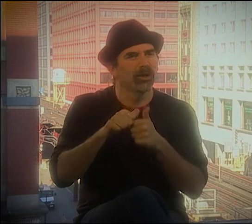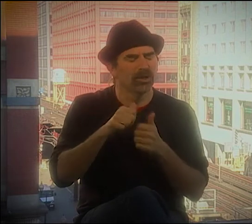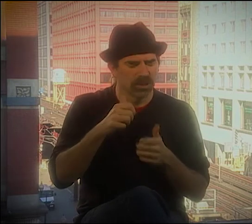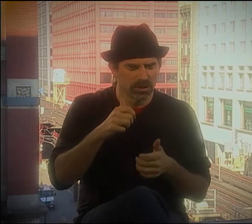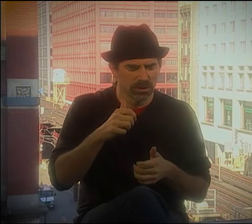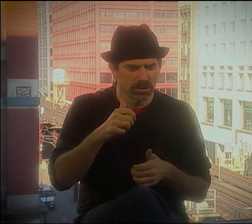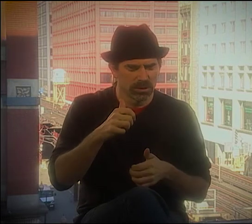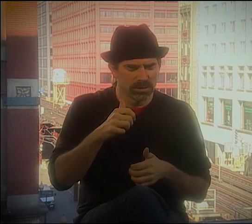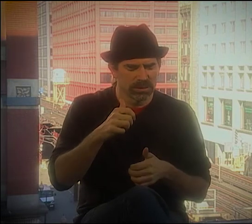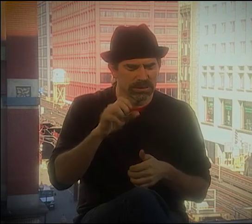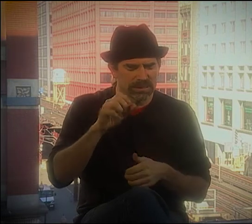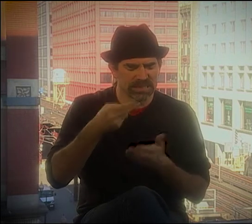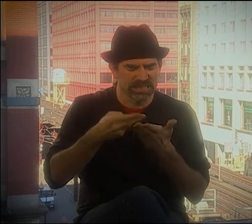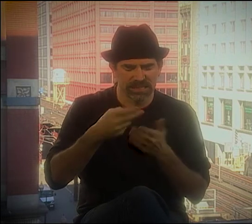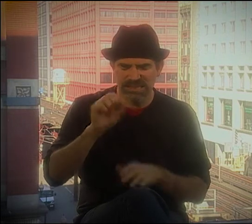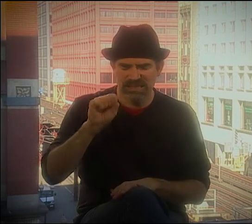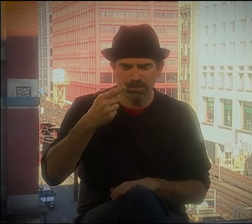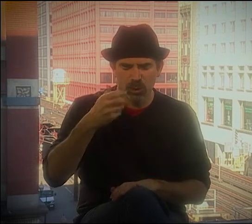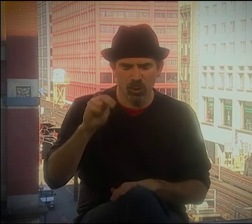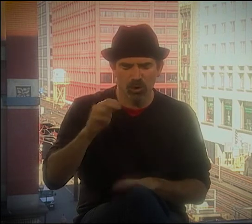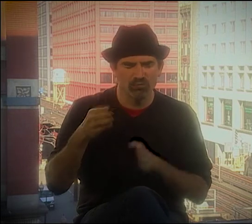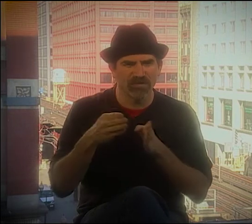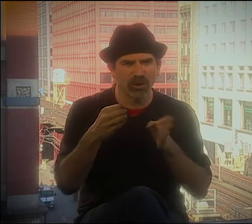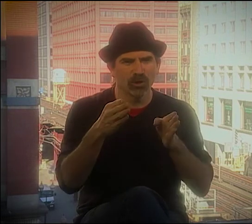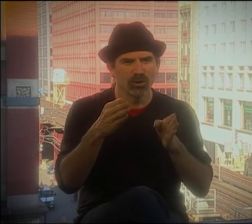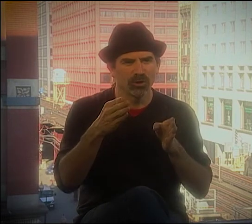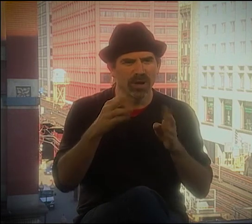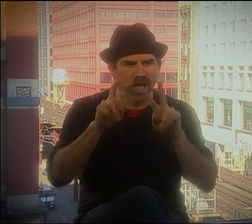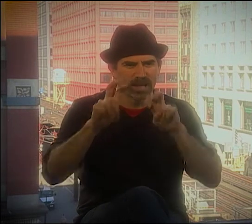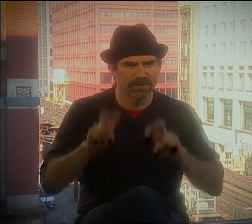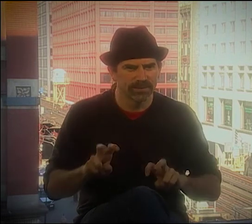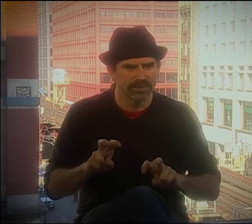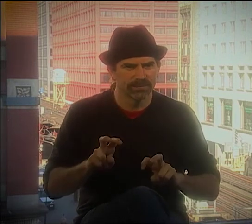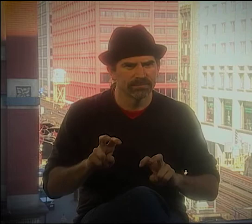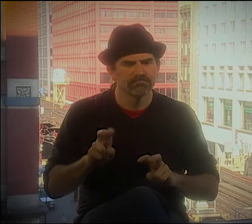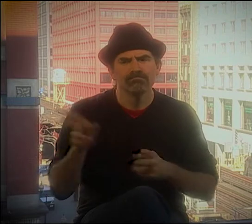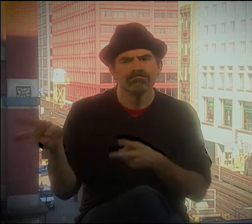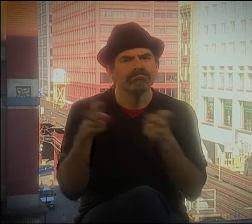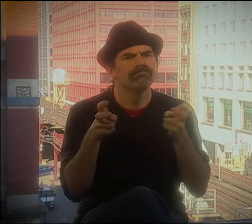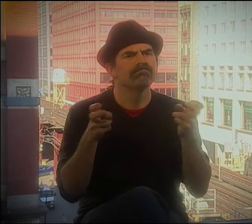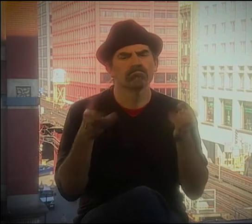AND PANARA WAS A LOT MORE ABOUT THE WORDS, THE ENGLISH.